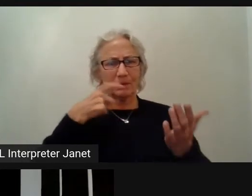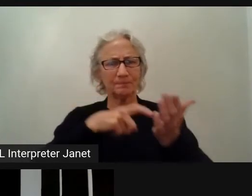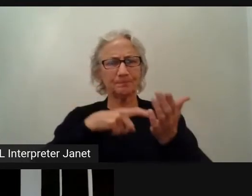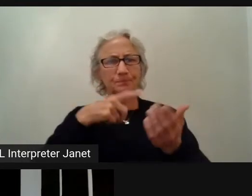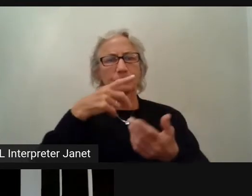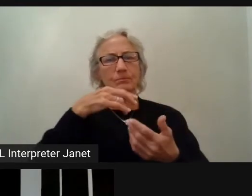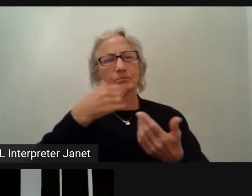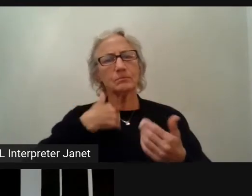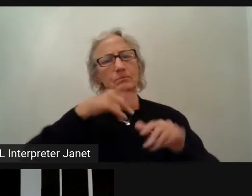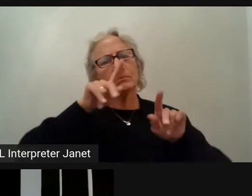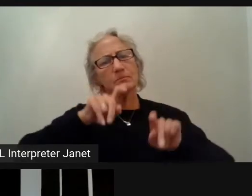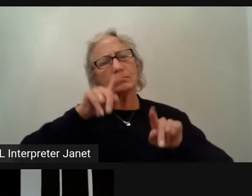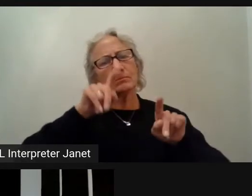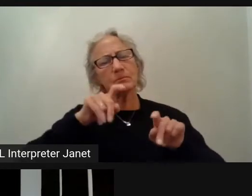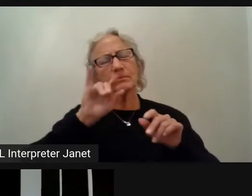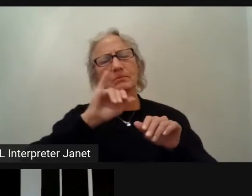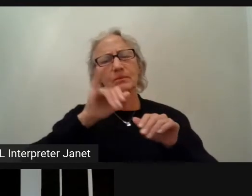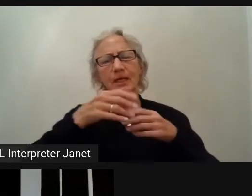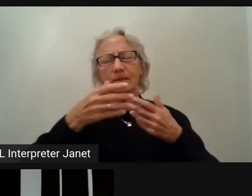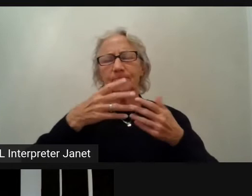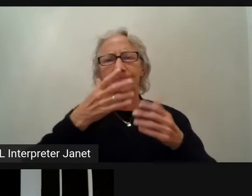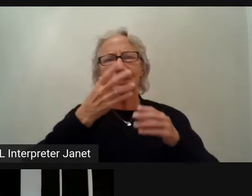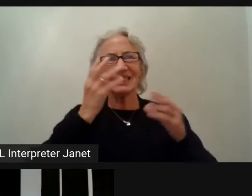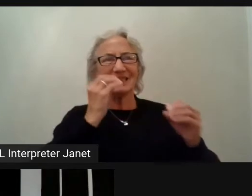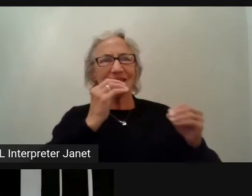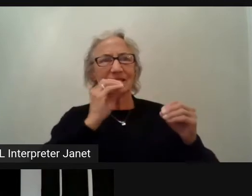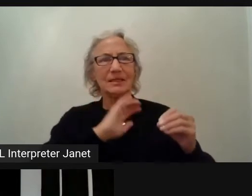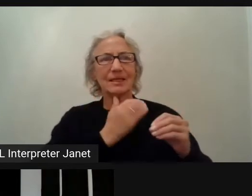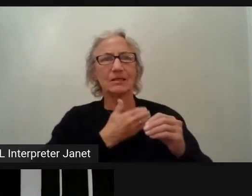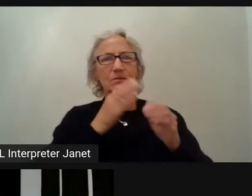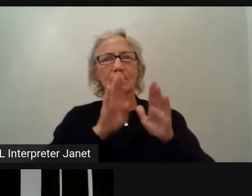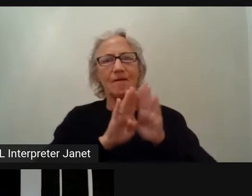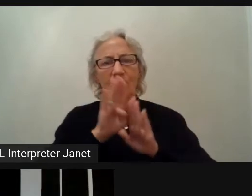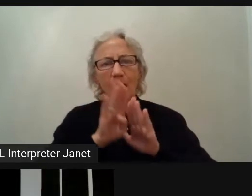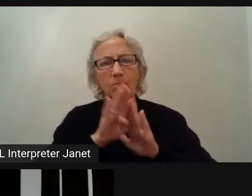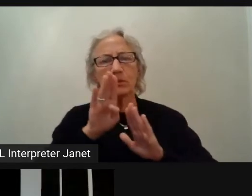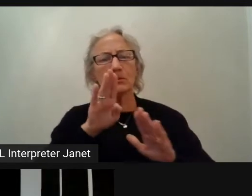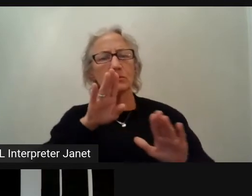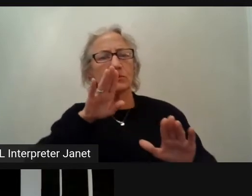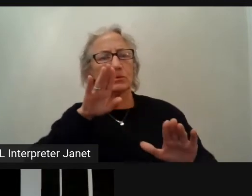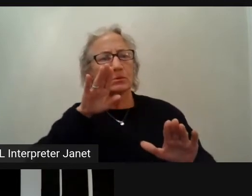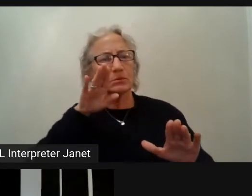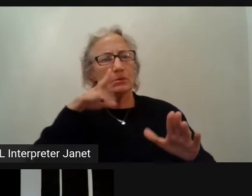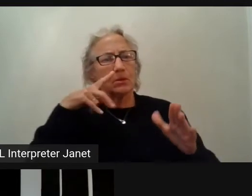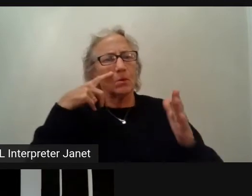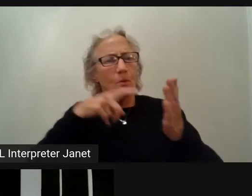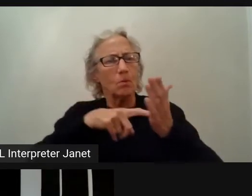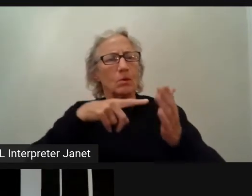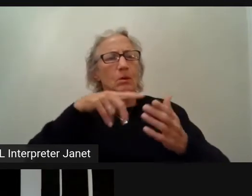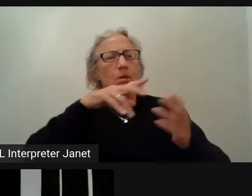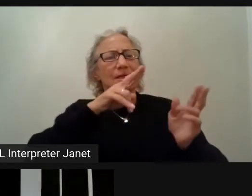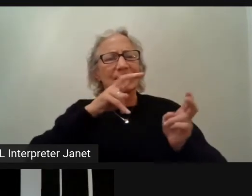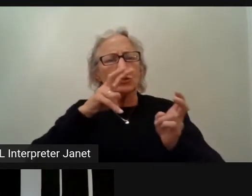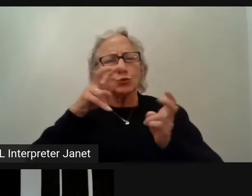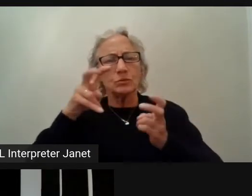it's training our developers to see those issues and then maybe learn and write better code from the start.